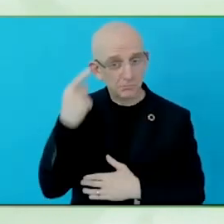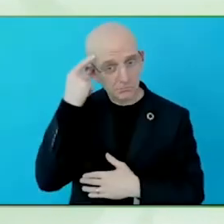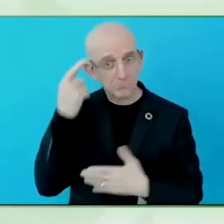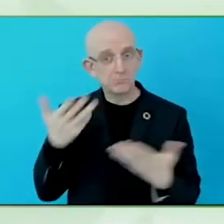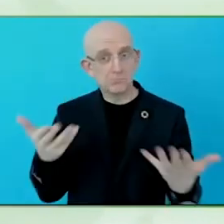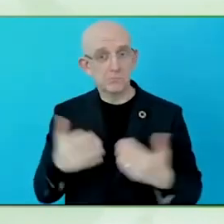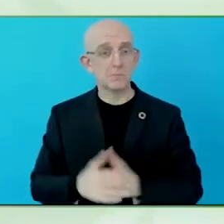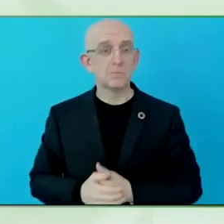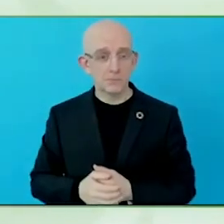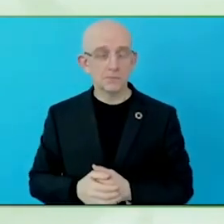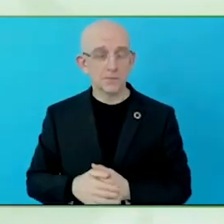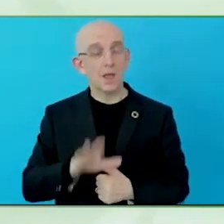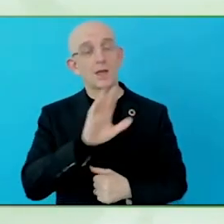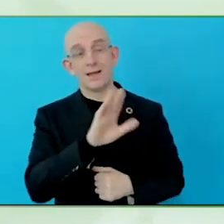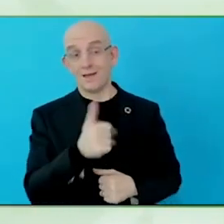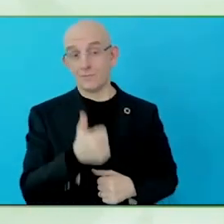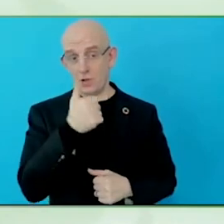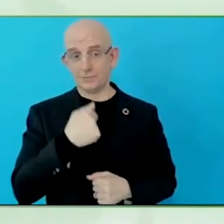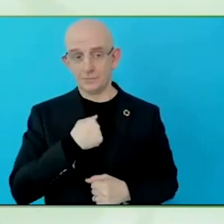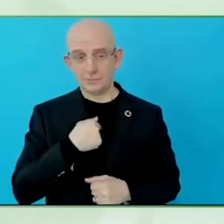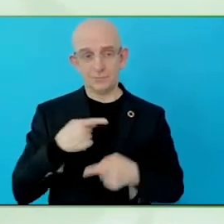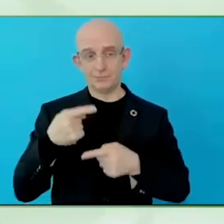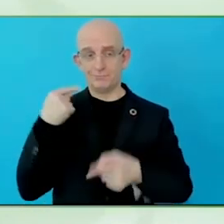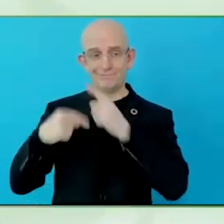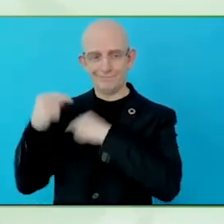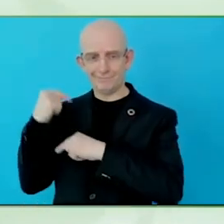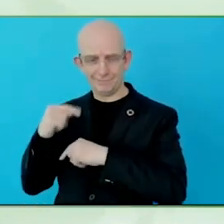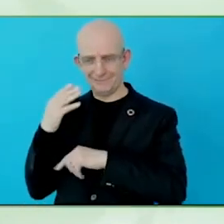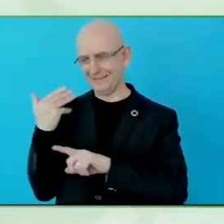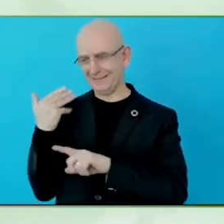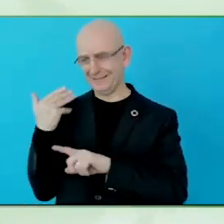adopted the United Nations Convention on the rights of people